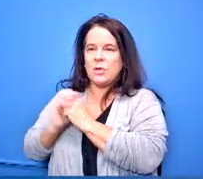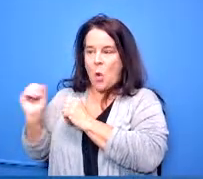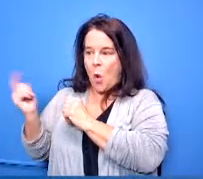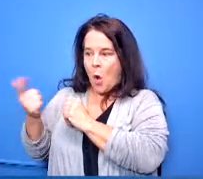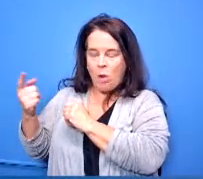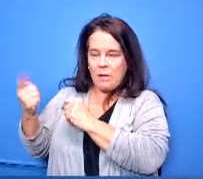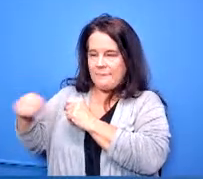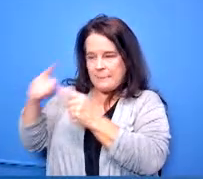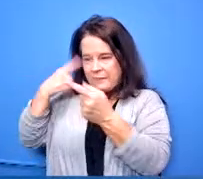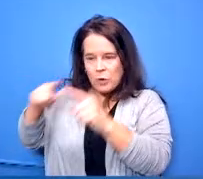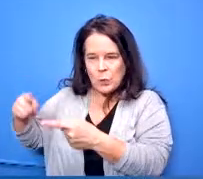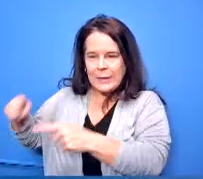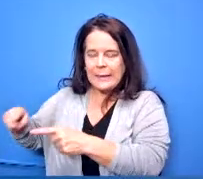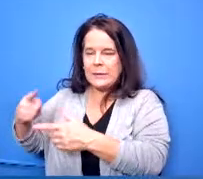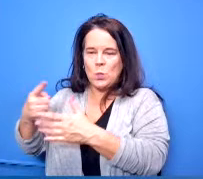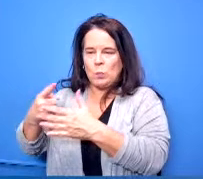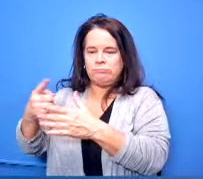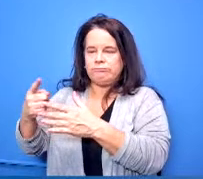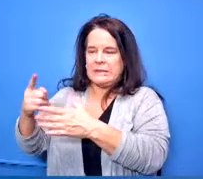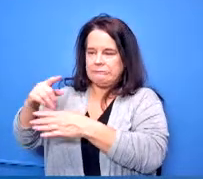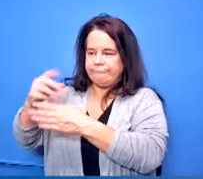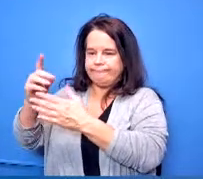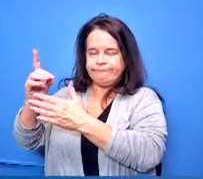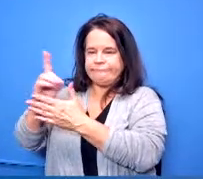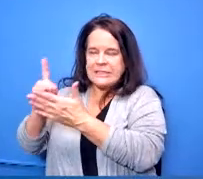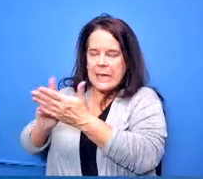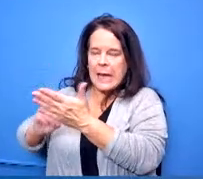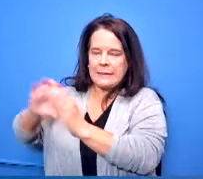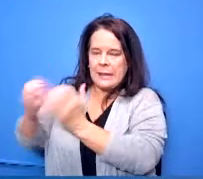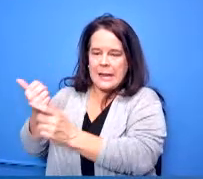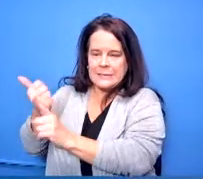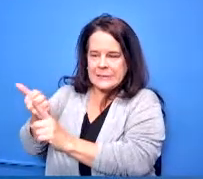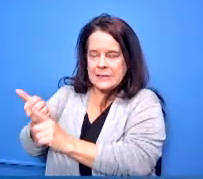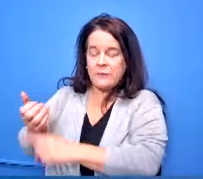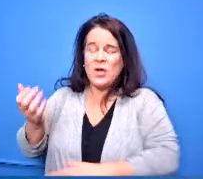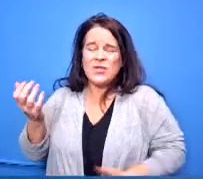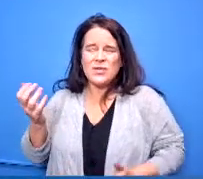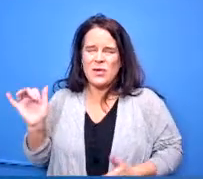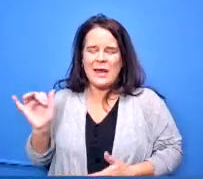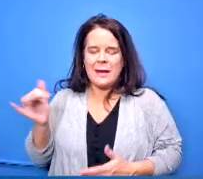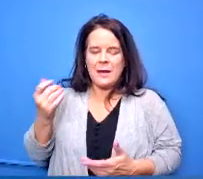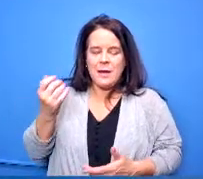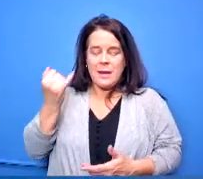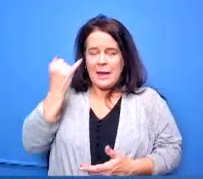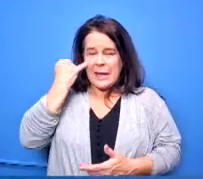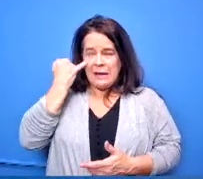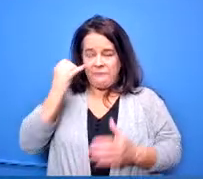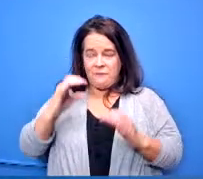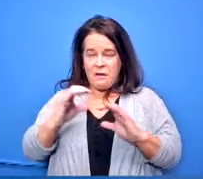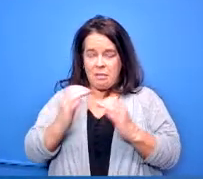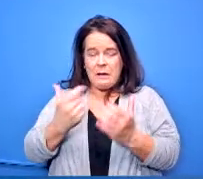so it would actually be classes that if i choose to go after i finish high school if i choose to